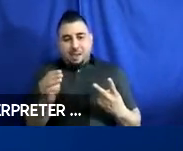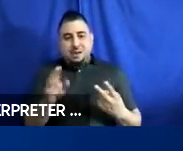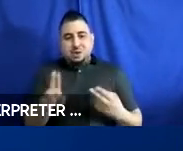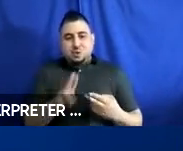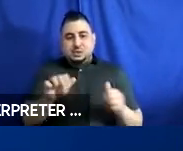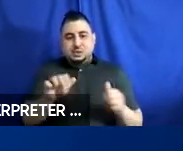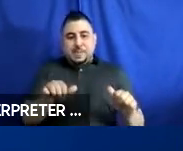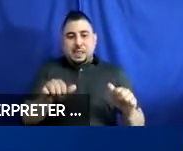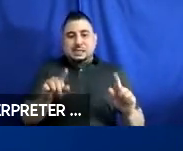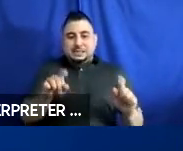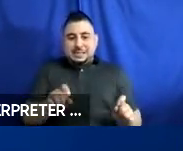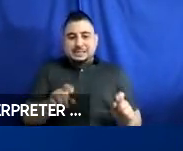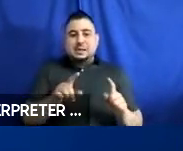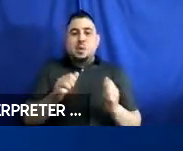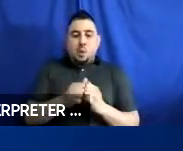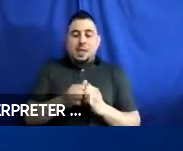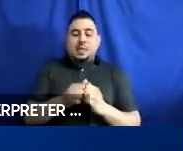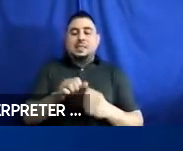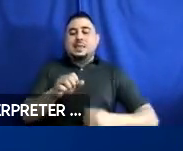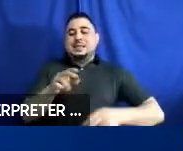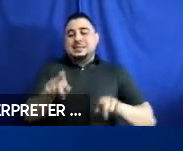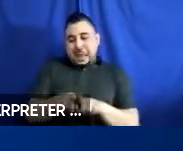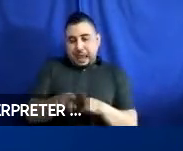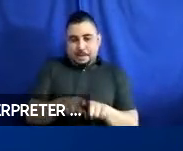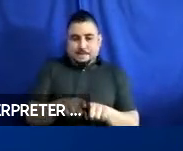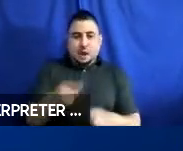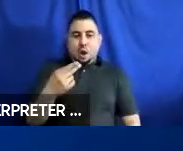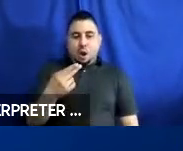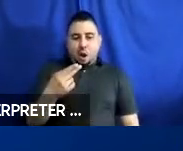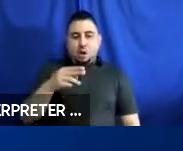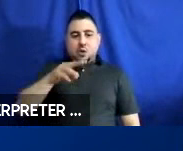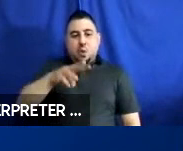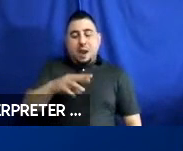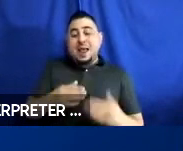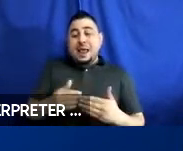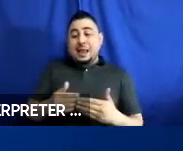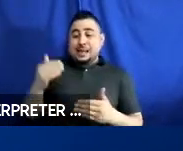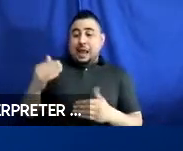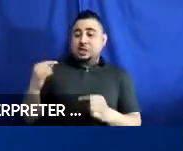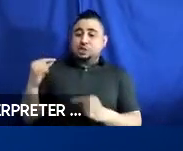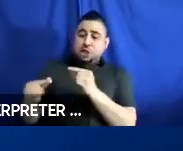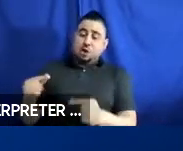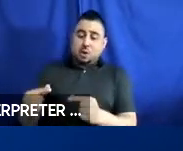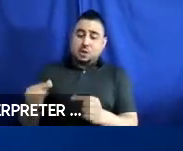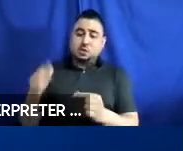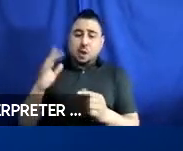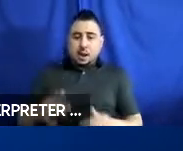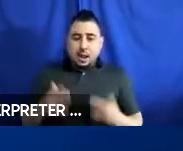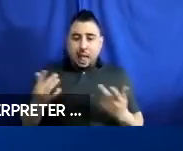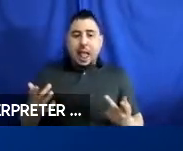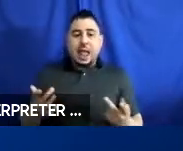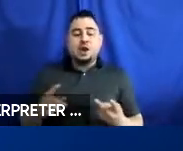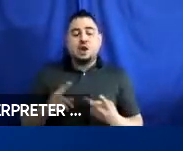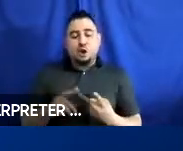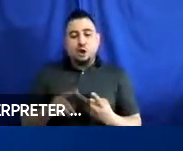testing with the same hardware. But our new, next generation will be lighter and less conspicuous.